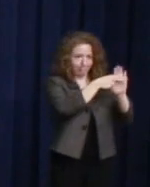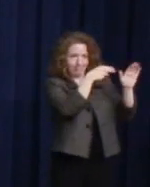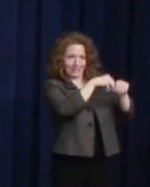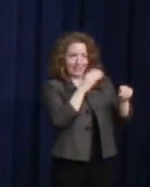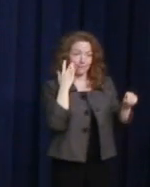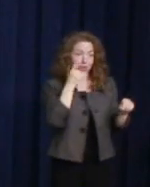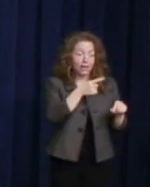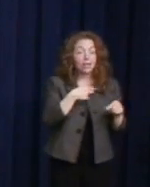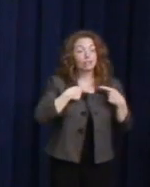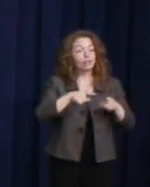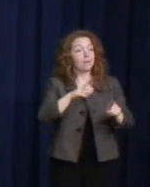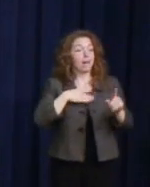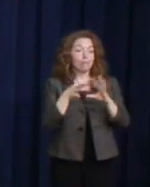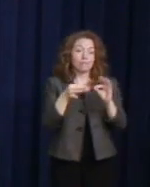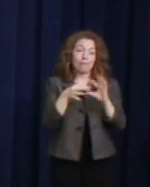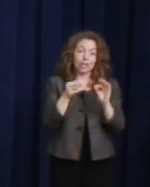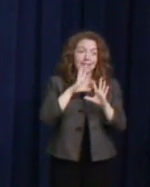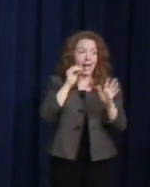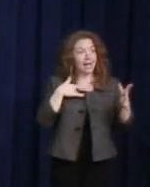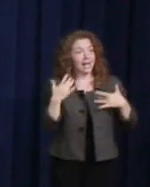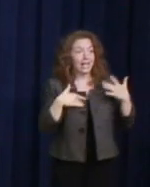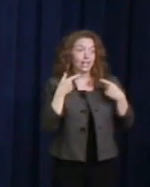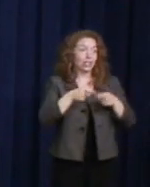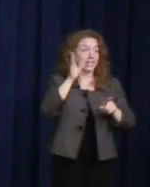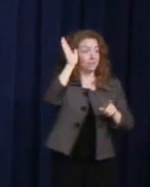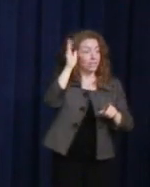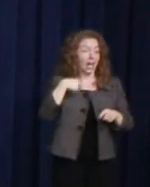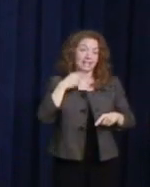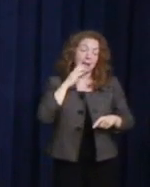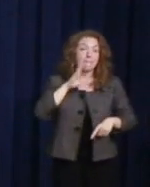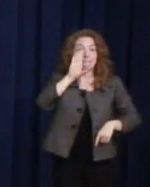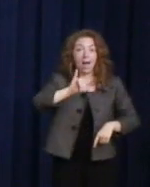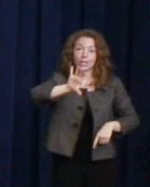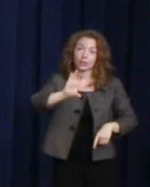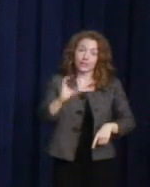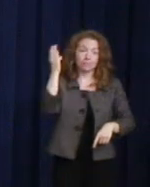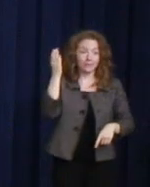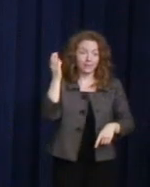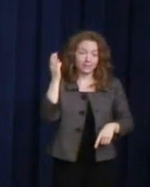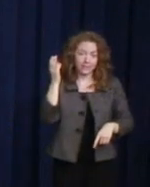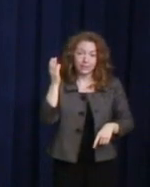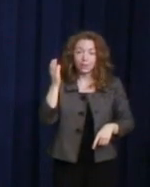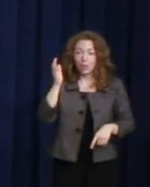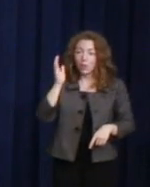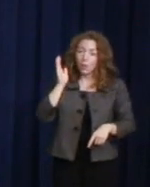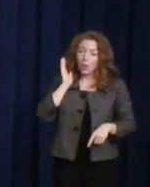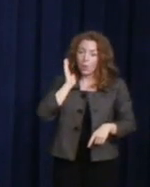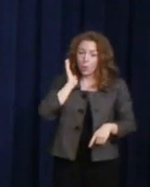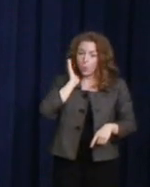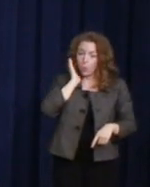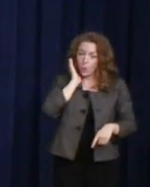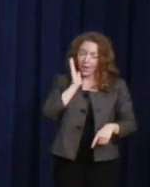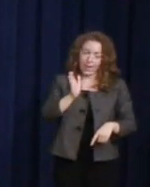you know, happens in a speech, "By Christmas we will have an end to Don't Ask Don't Tell." Right?